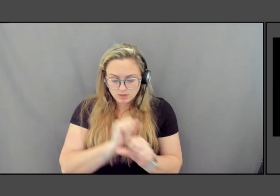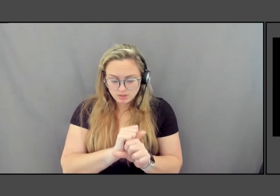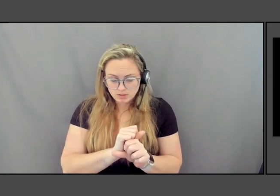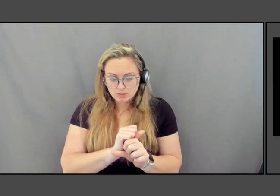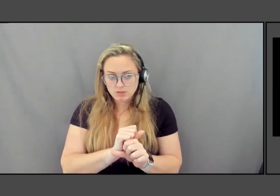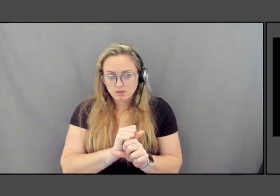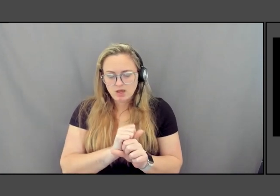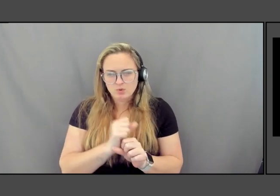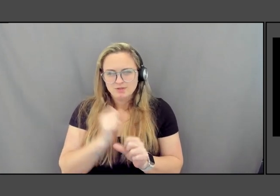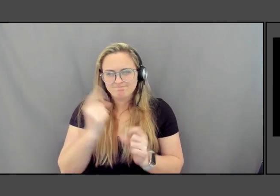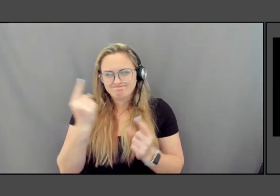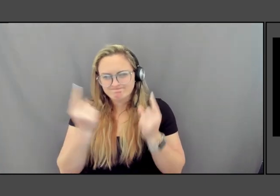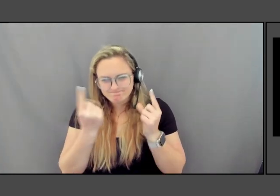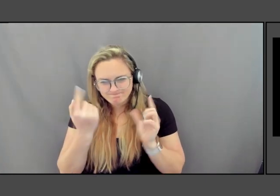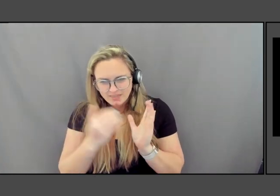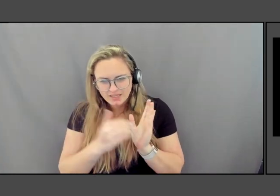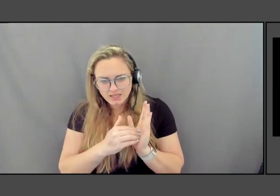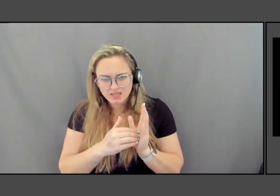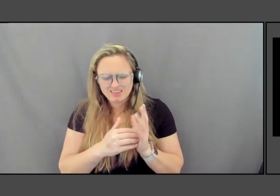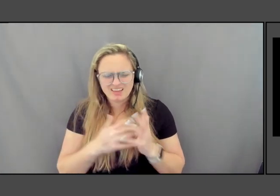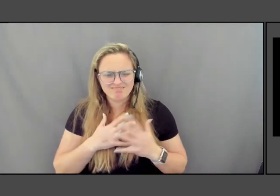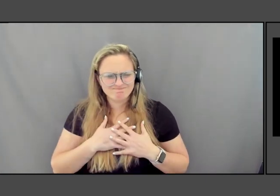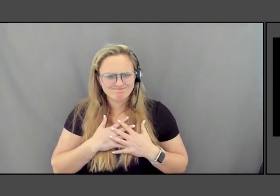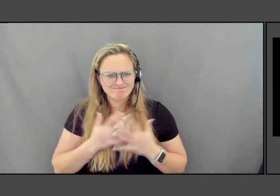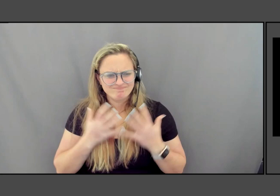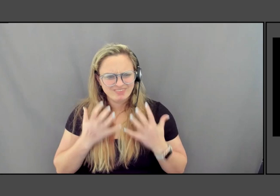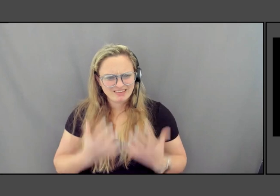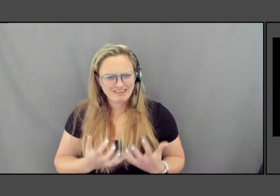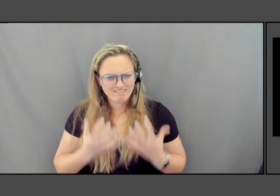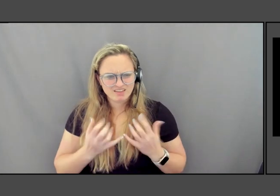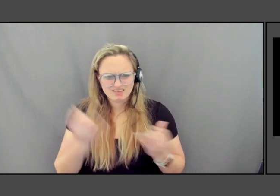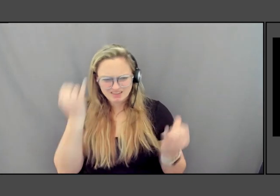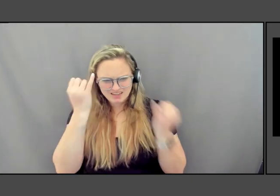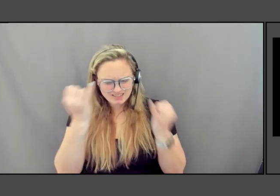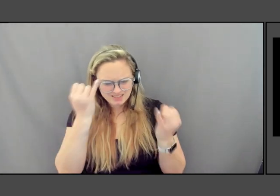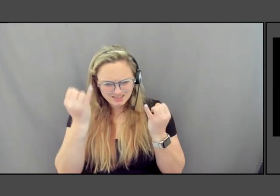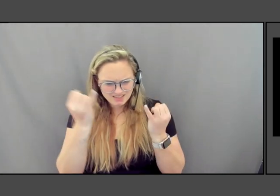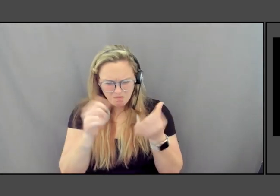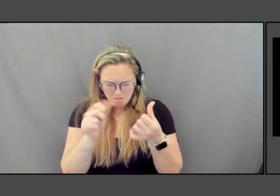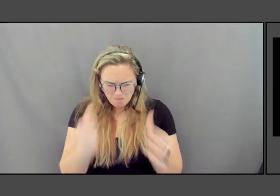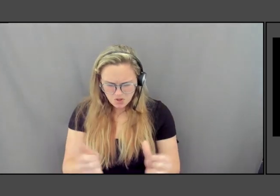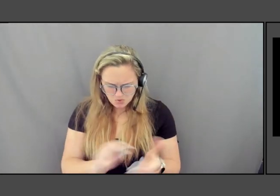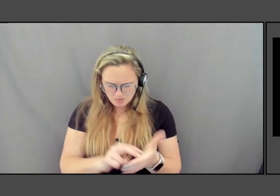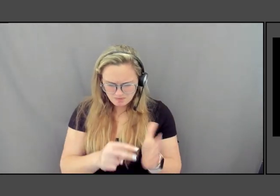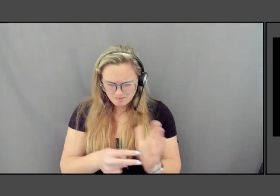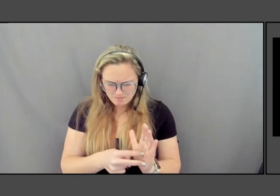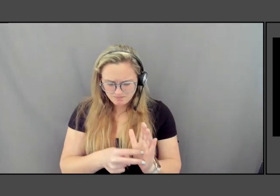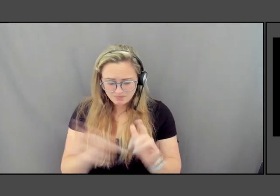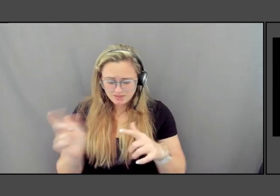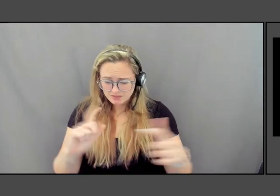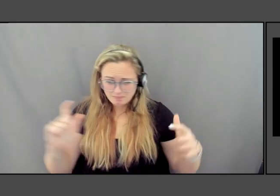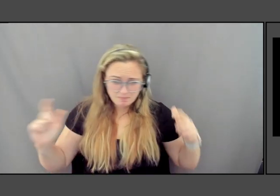that heaviness, that idea of what is a monument. It's this massive, scaled, heavy thing.